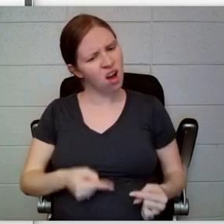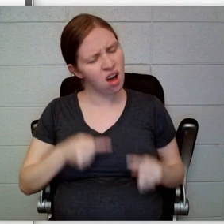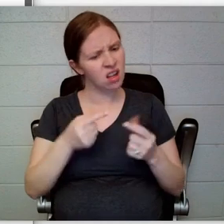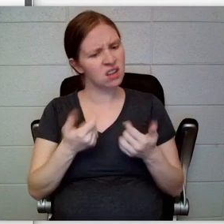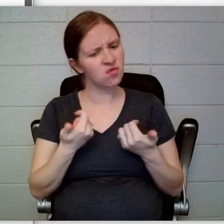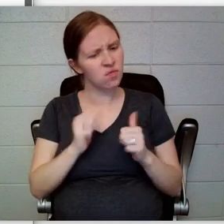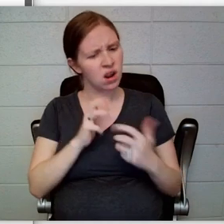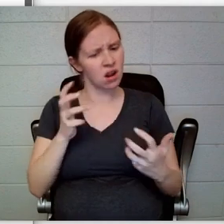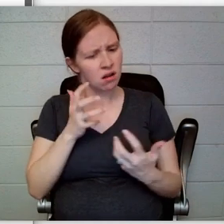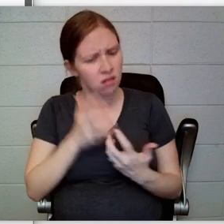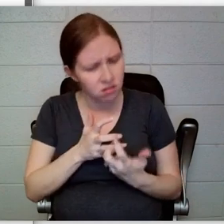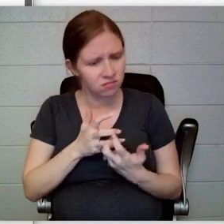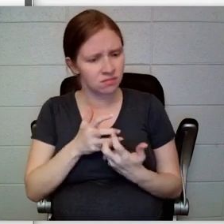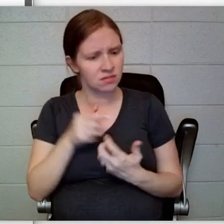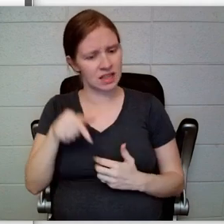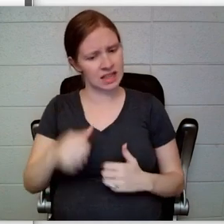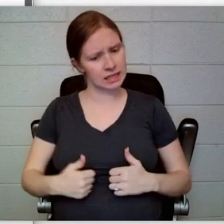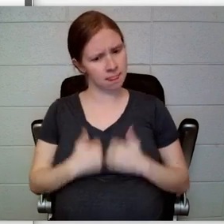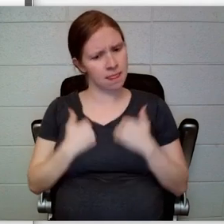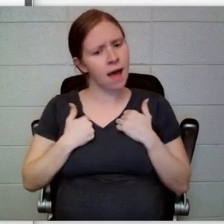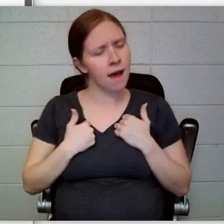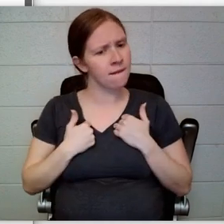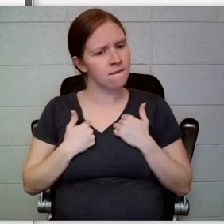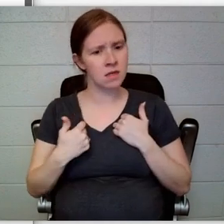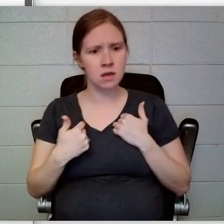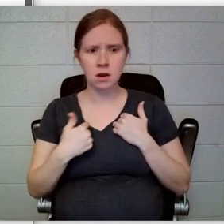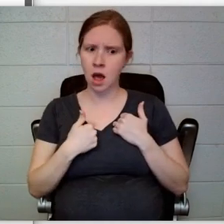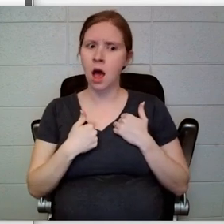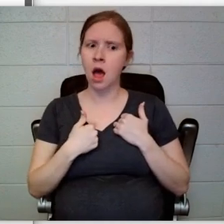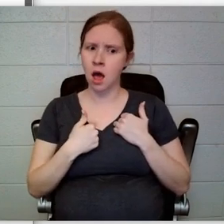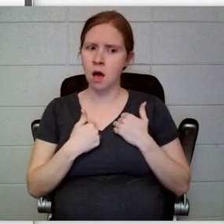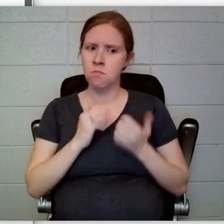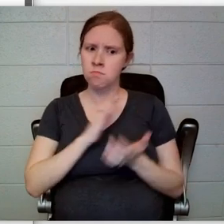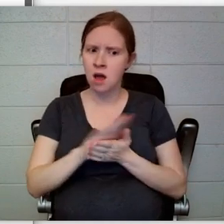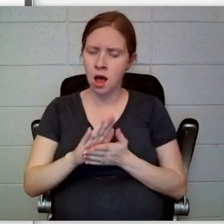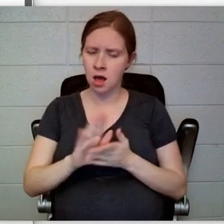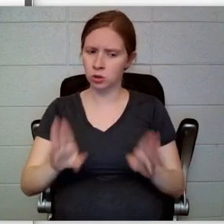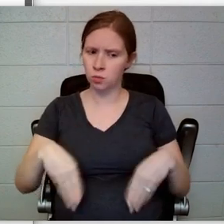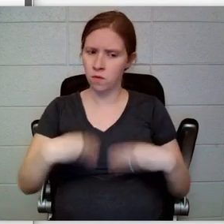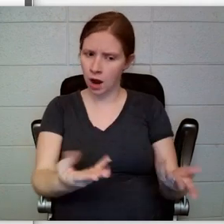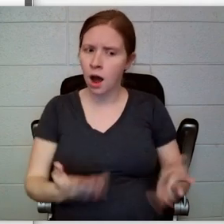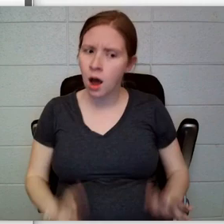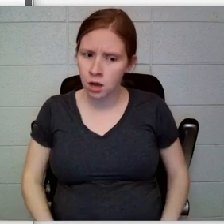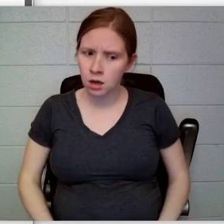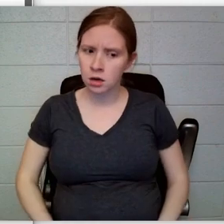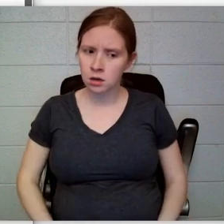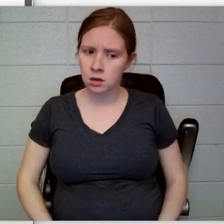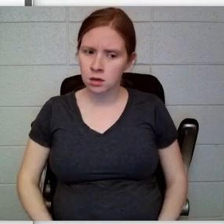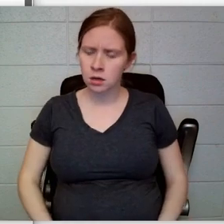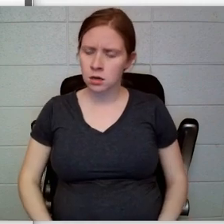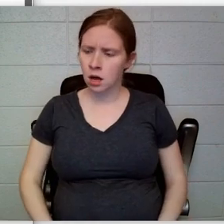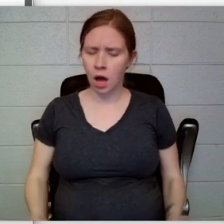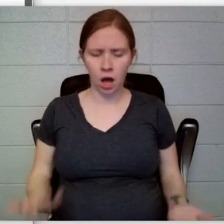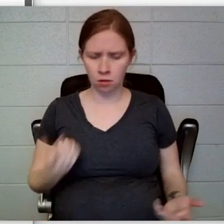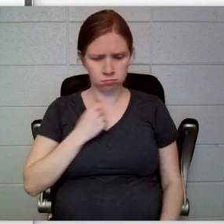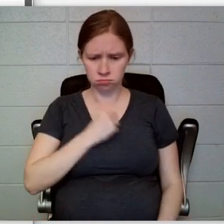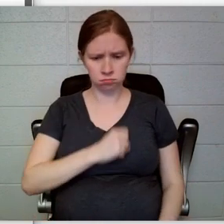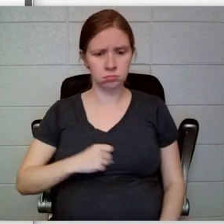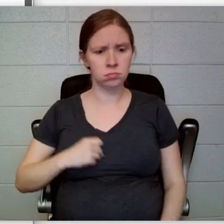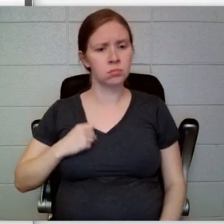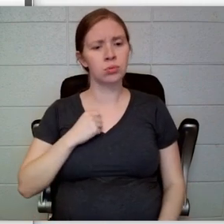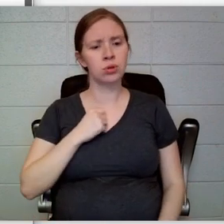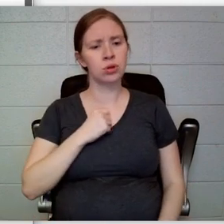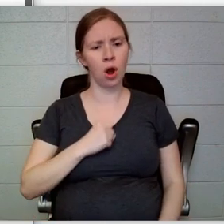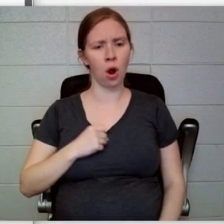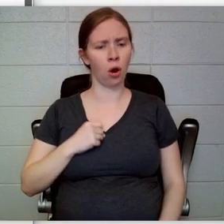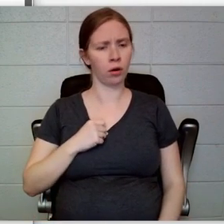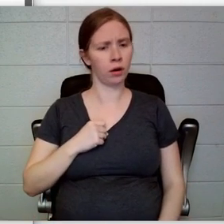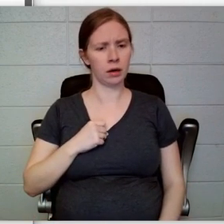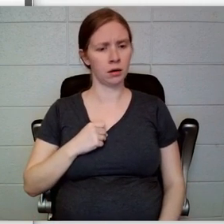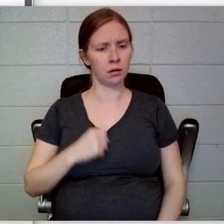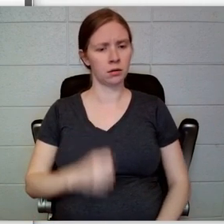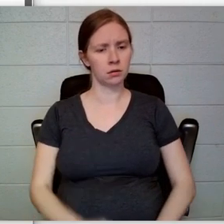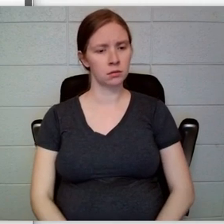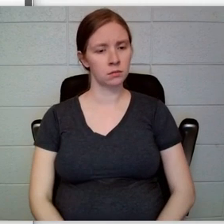life I have so graciously provided for you. I’mvery sorry to hear that.”